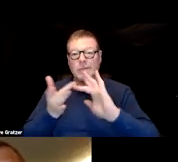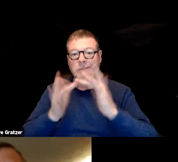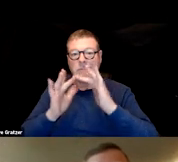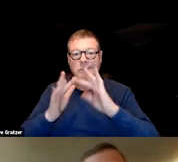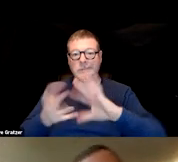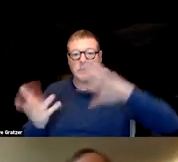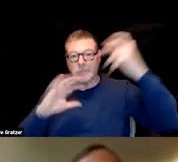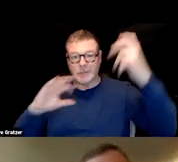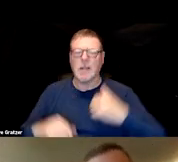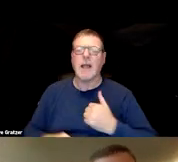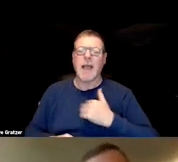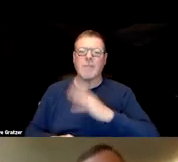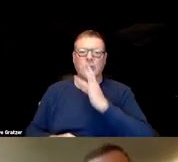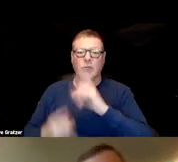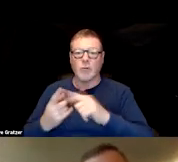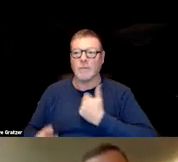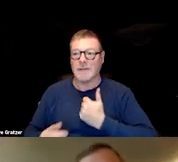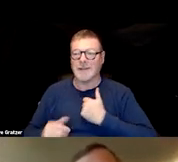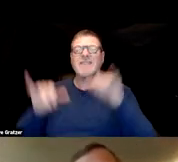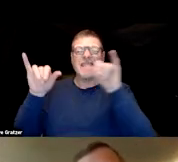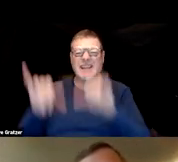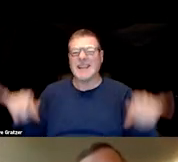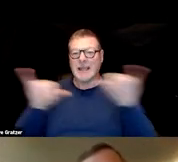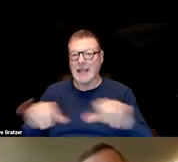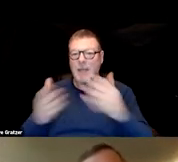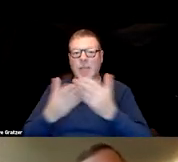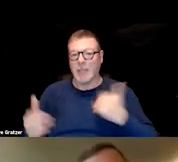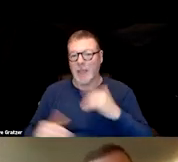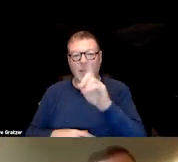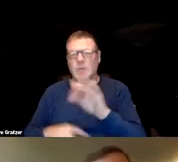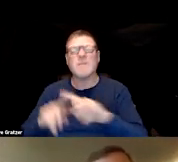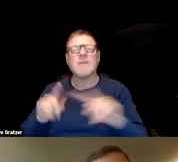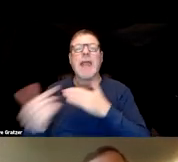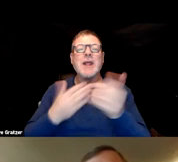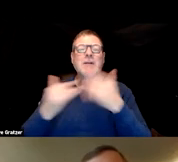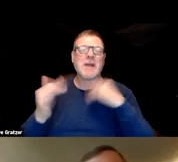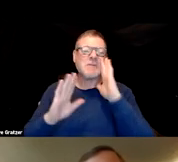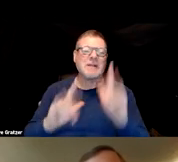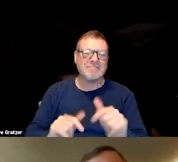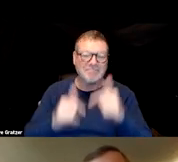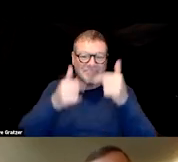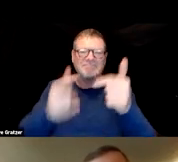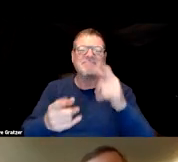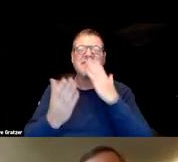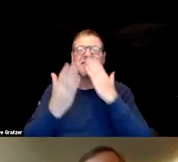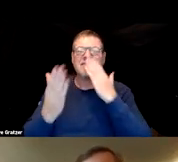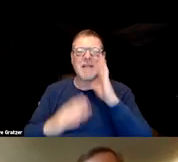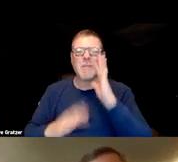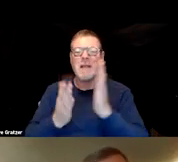I was here talking to myself which is a common thing I do but anyway, I'm gonna turn it over. Thank you and I'll be around for questions.